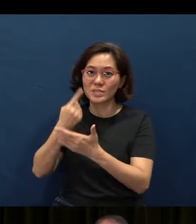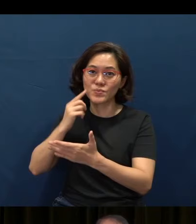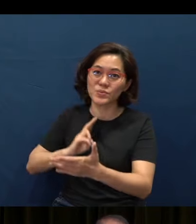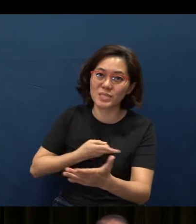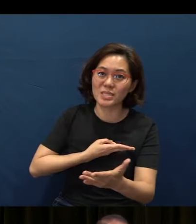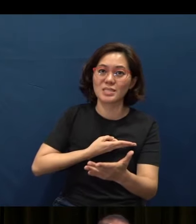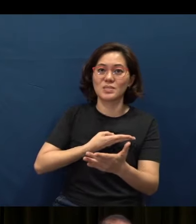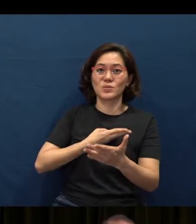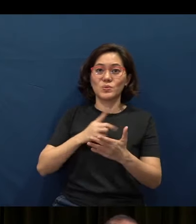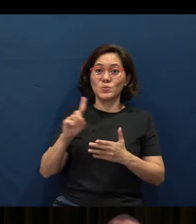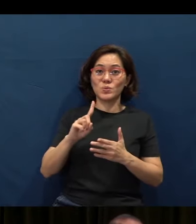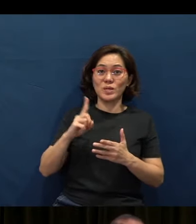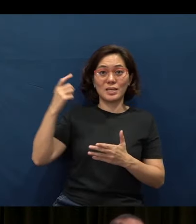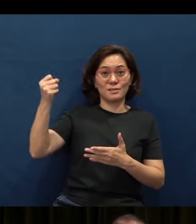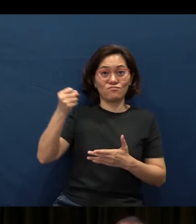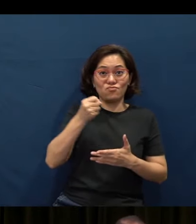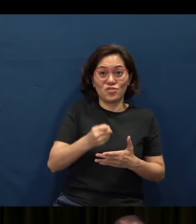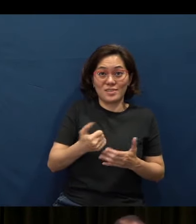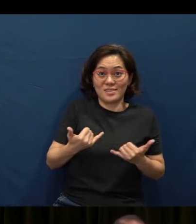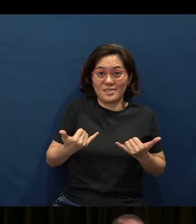to where He has brought us today.